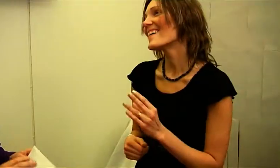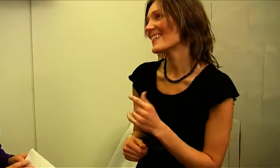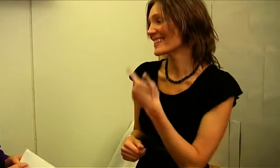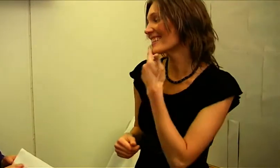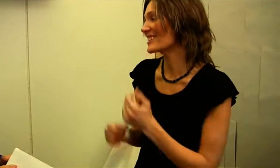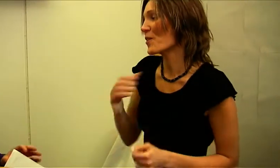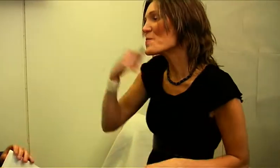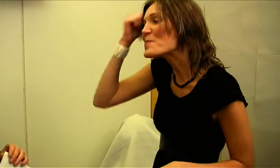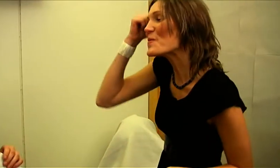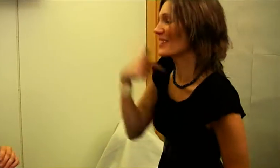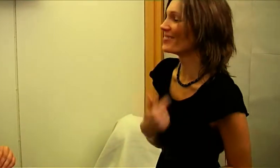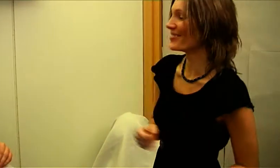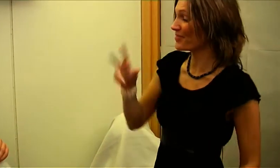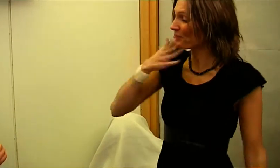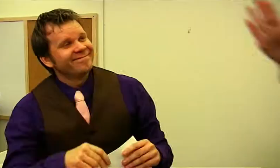Thanks, I'll remember that.